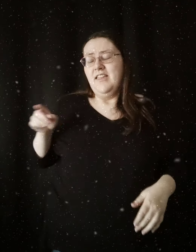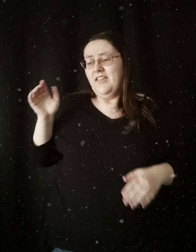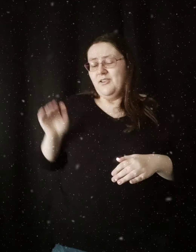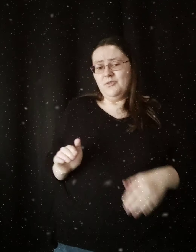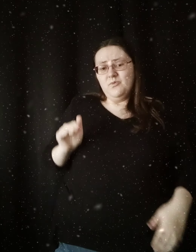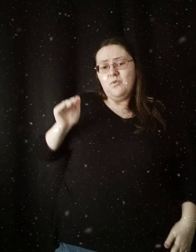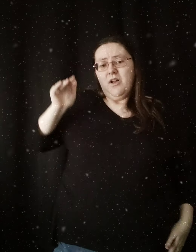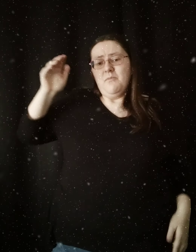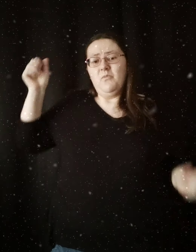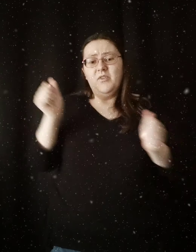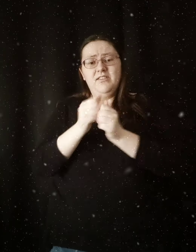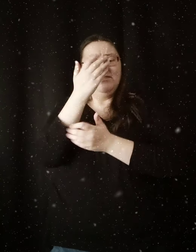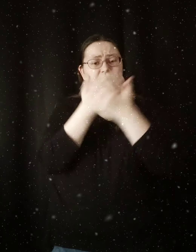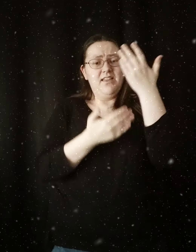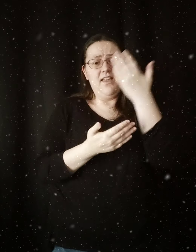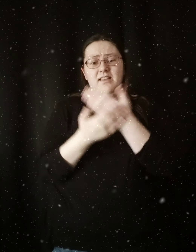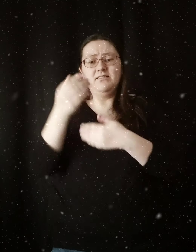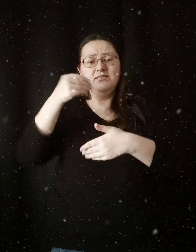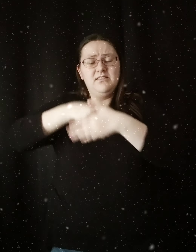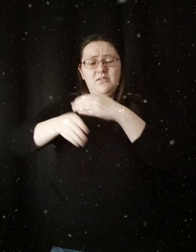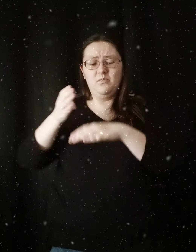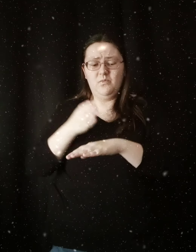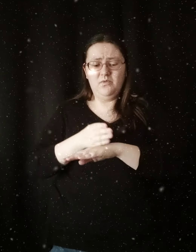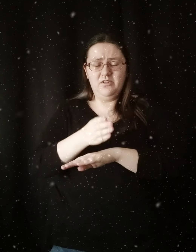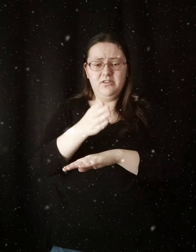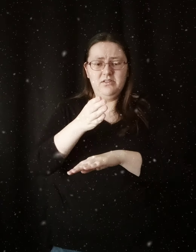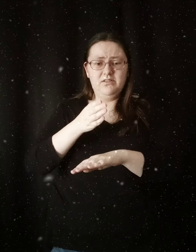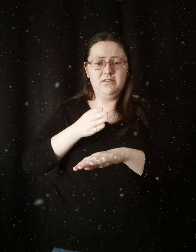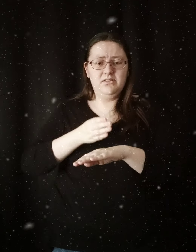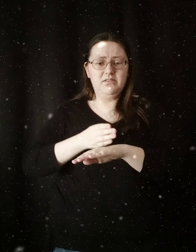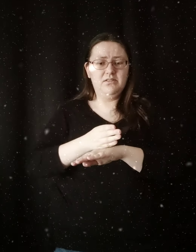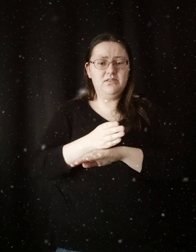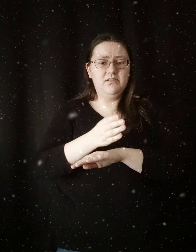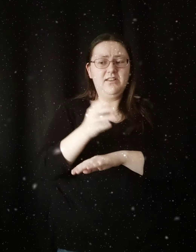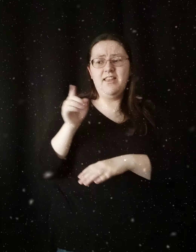He grew up with his hands in wood